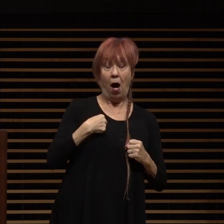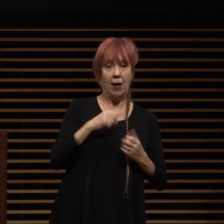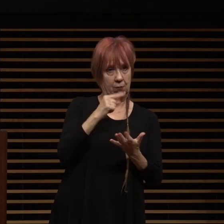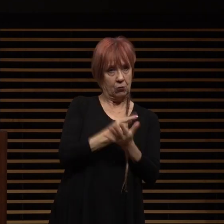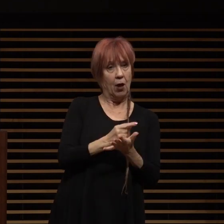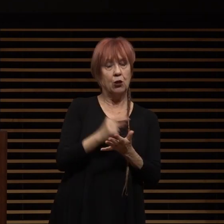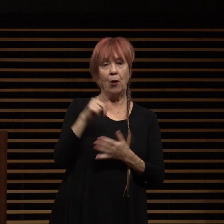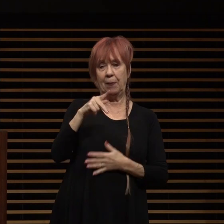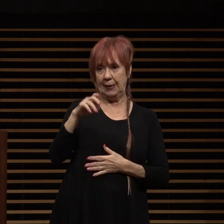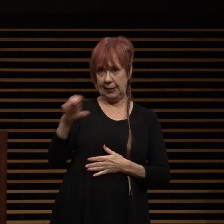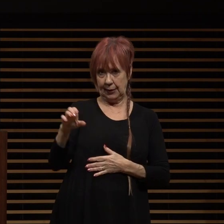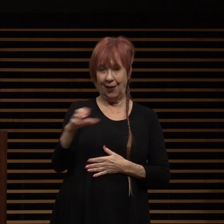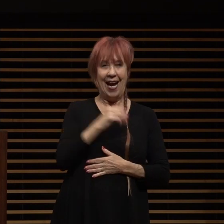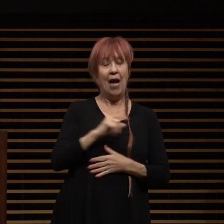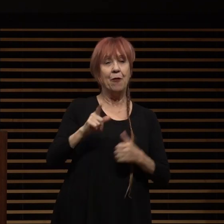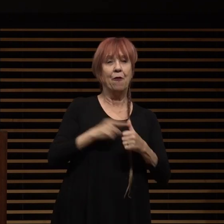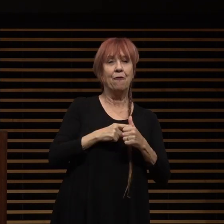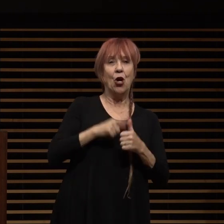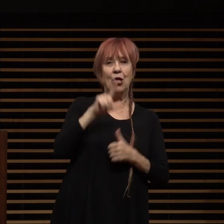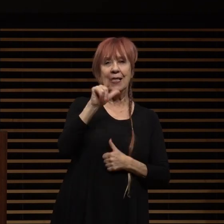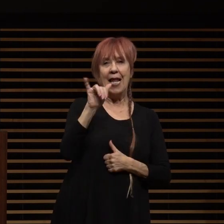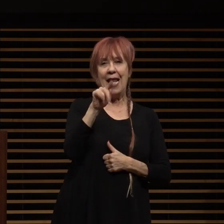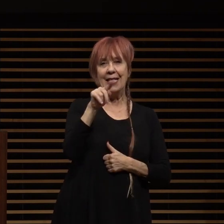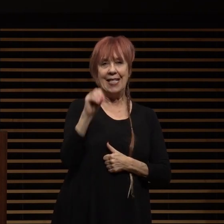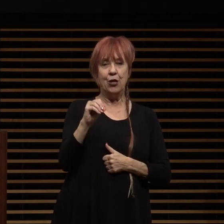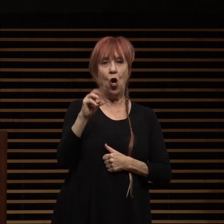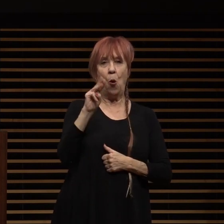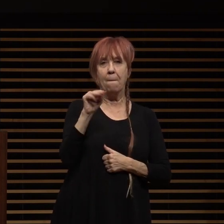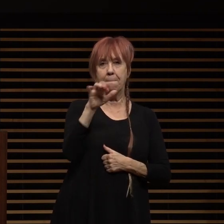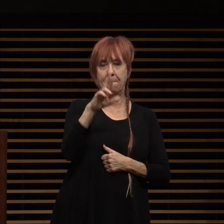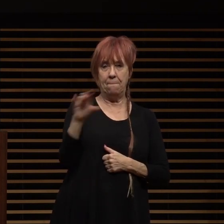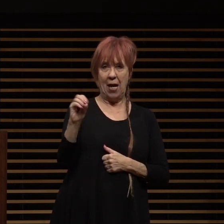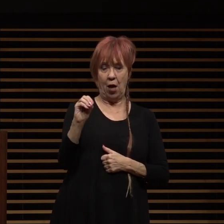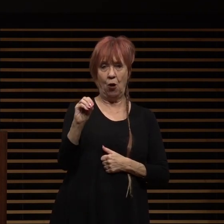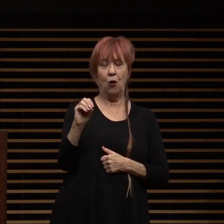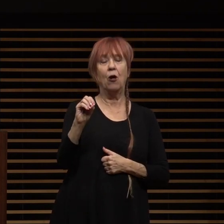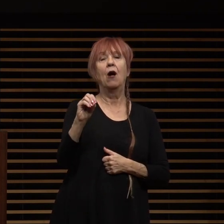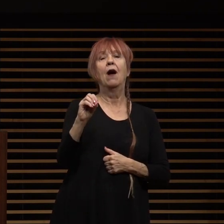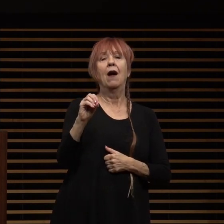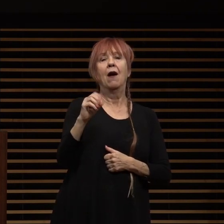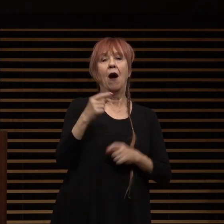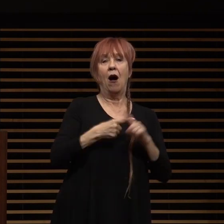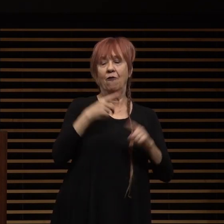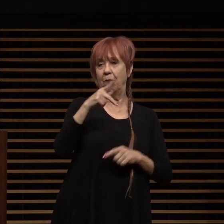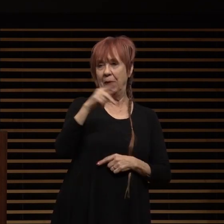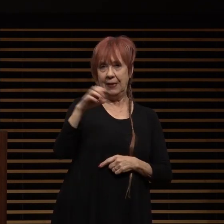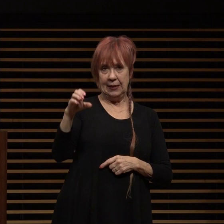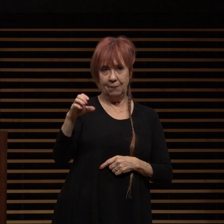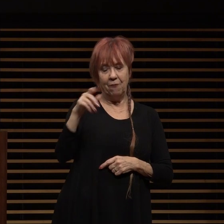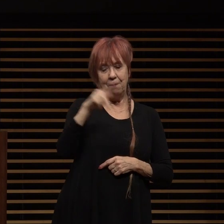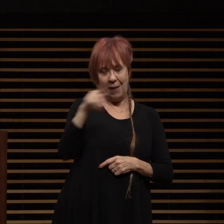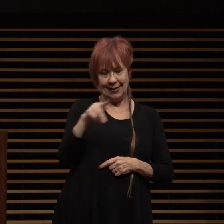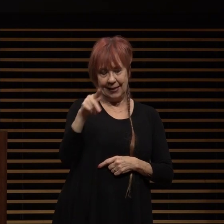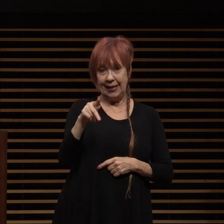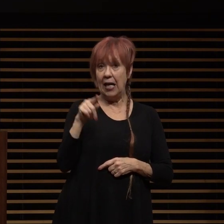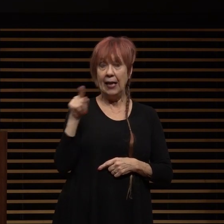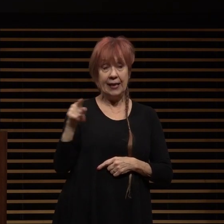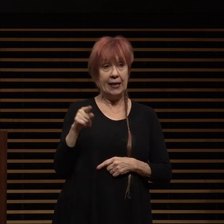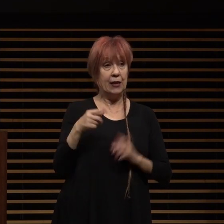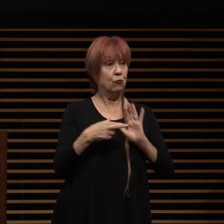the fir and the first latino mayor of pasadena mayor gordo is an example of the resilience fostered in these rooms